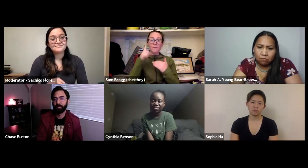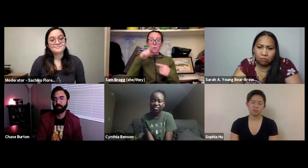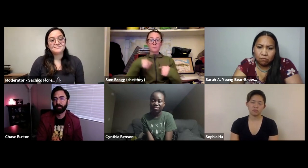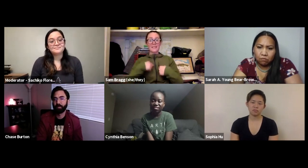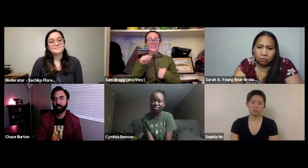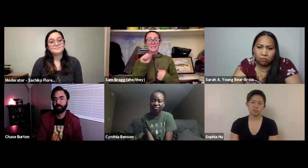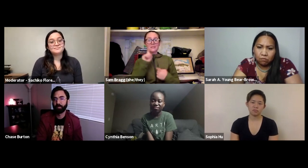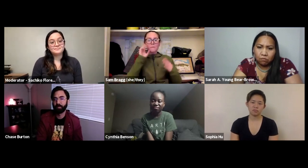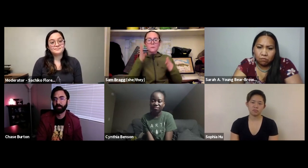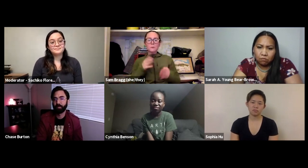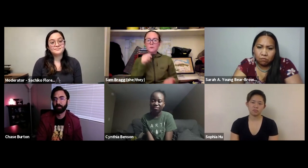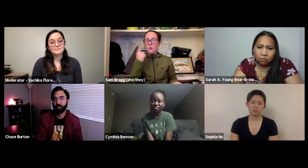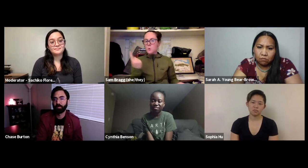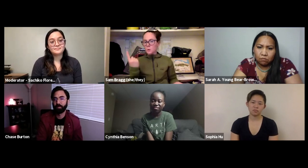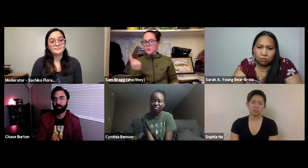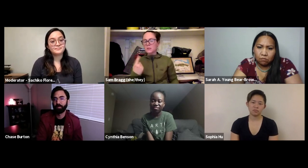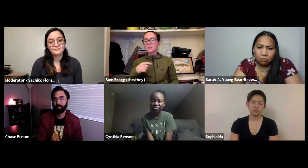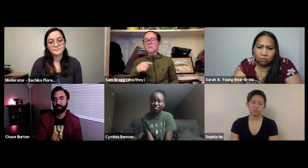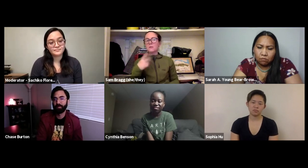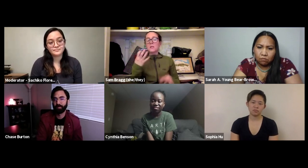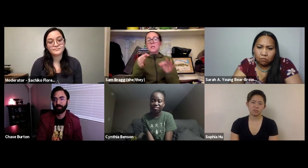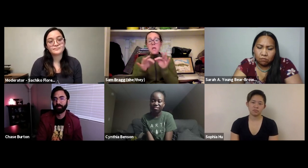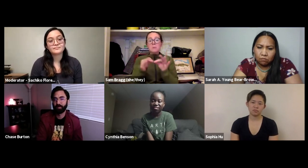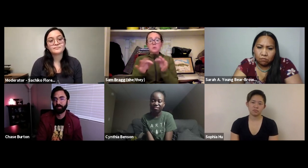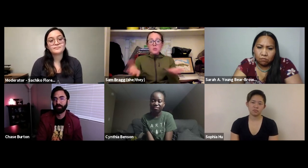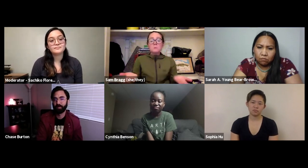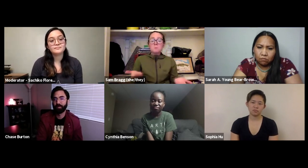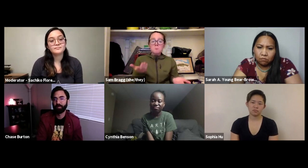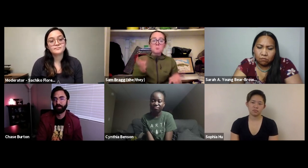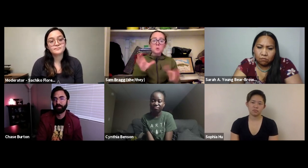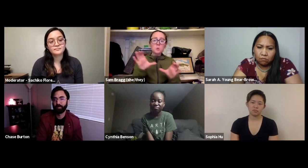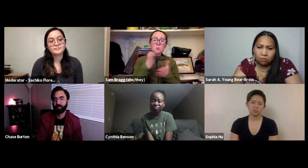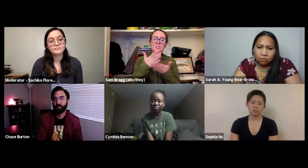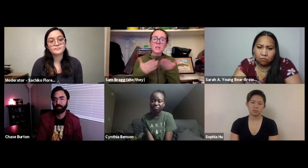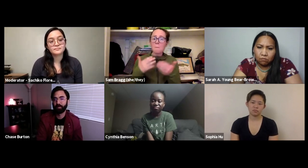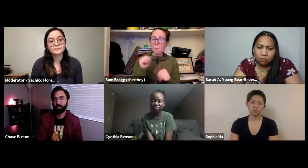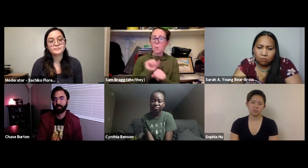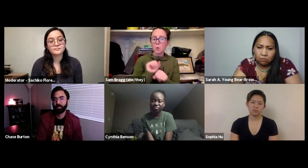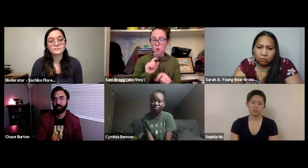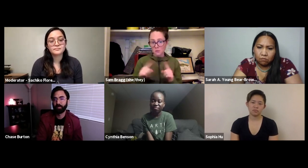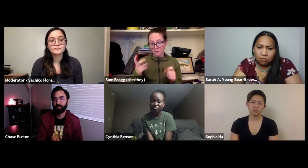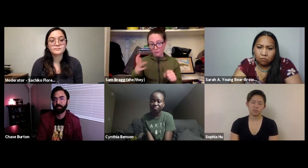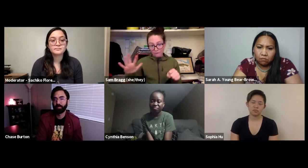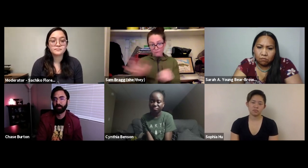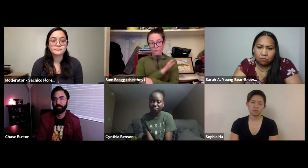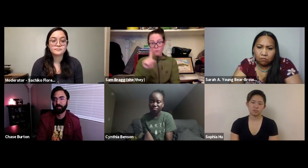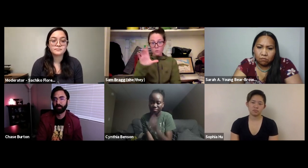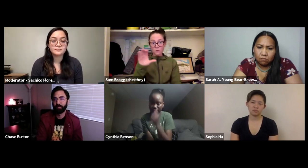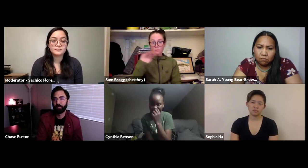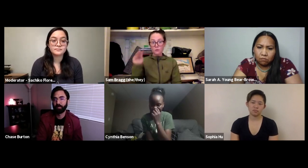with narration in the background. Is it 100% accessible for me as a Deaf person? Not necessarily.